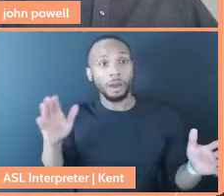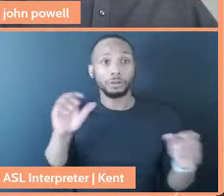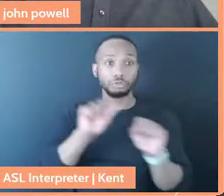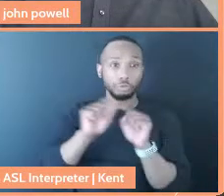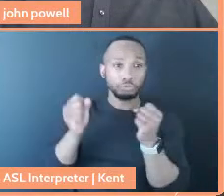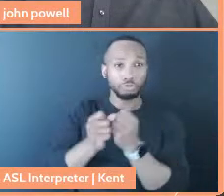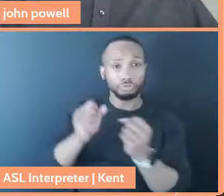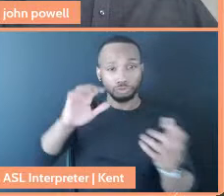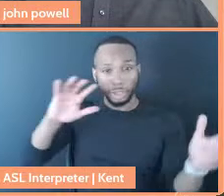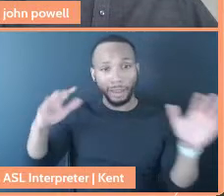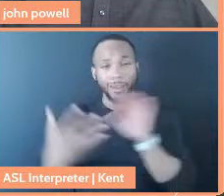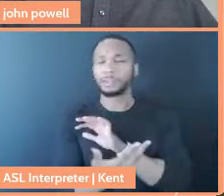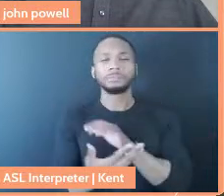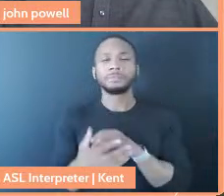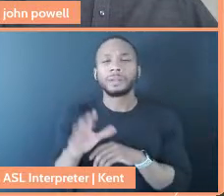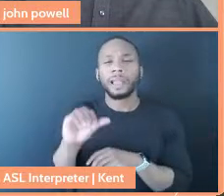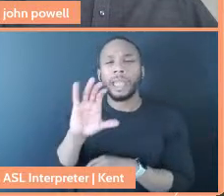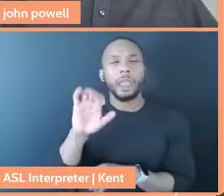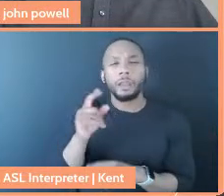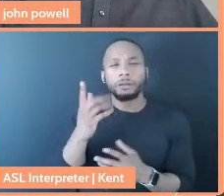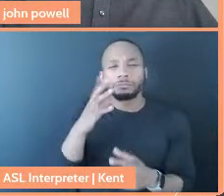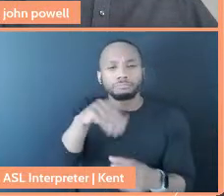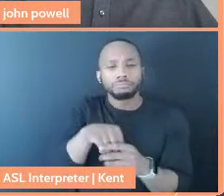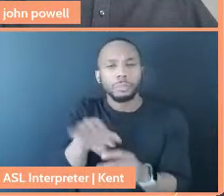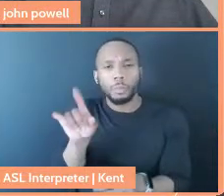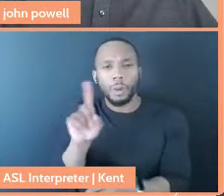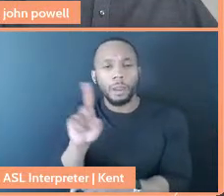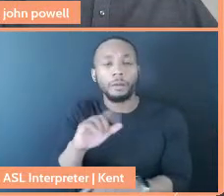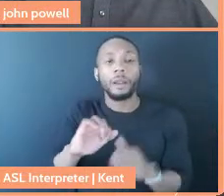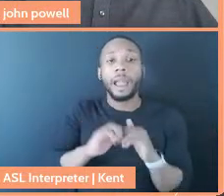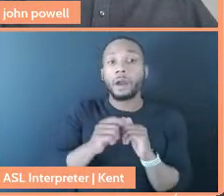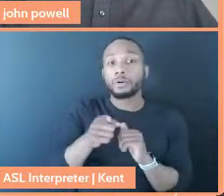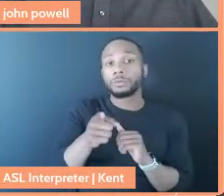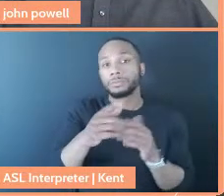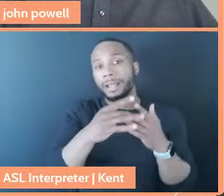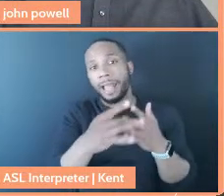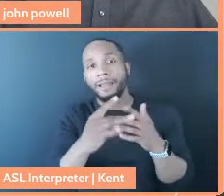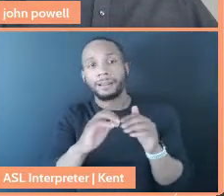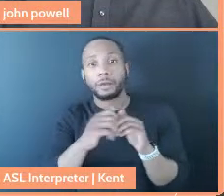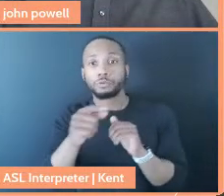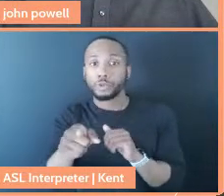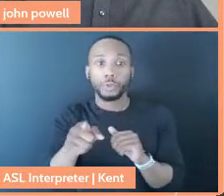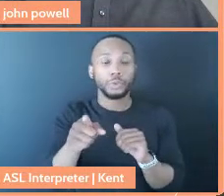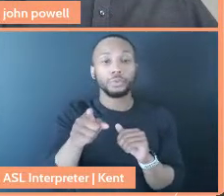where does care fit within that for you and how does it guide how you lead and do your work?